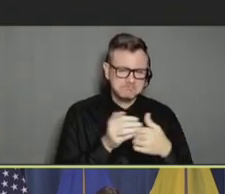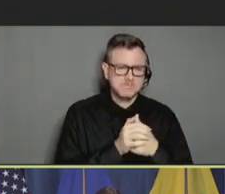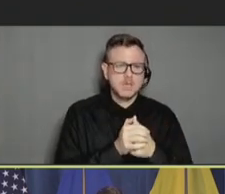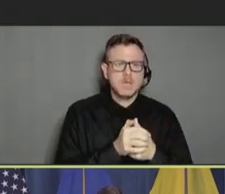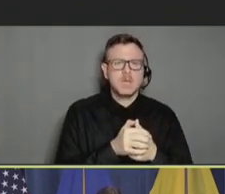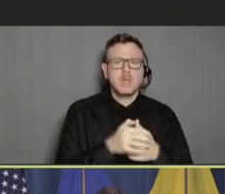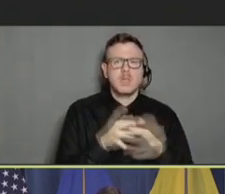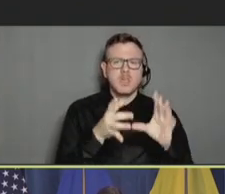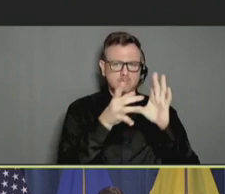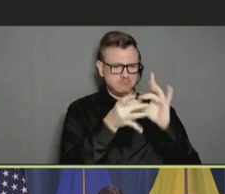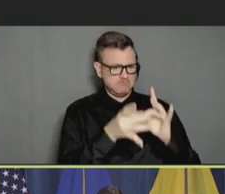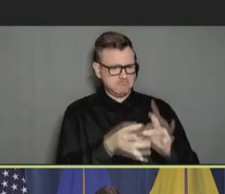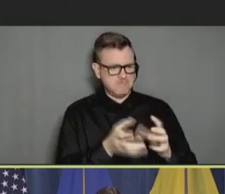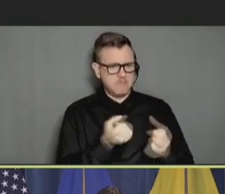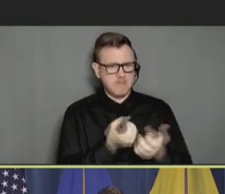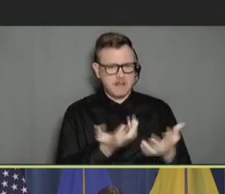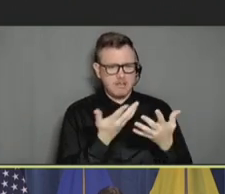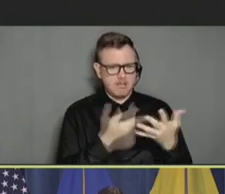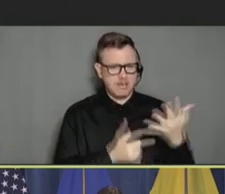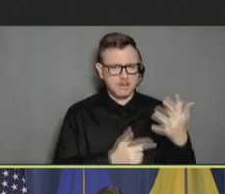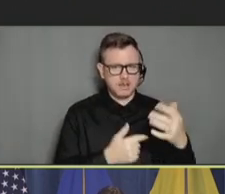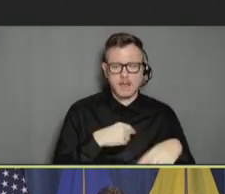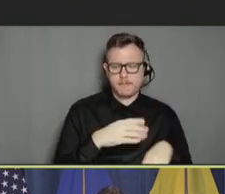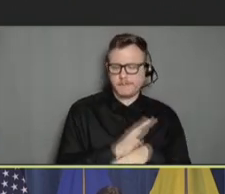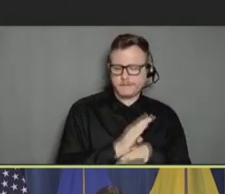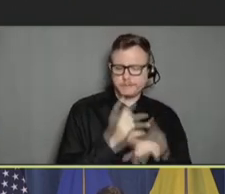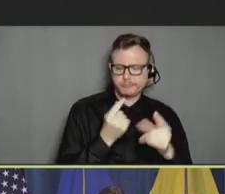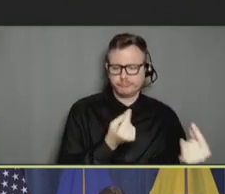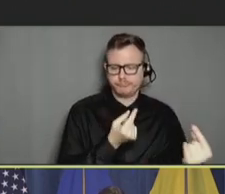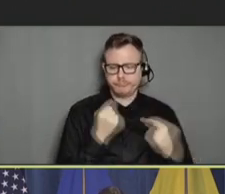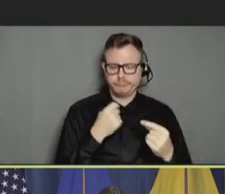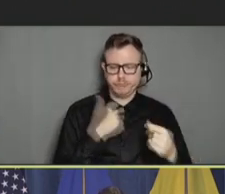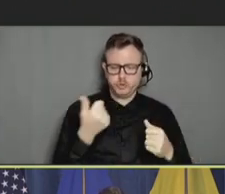can inform everything from, "You know, I'm busy, transportation, I don't like shots."